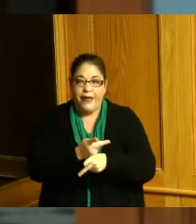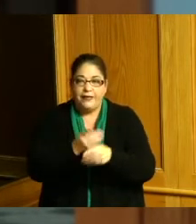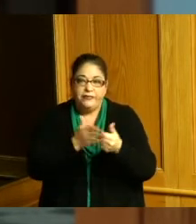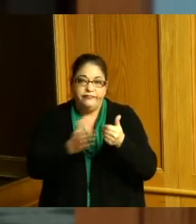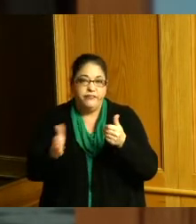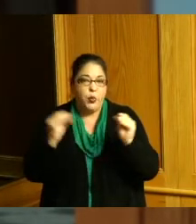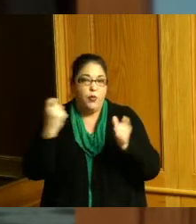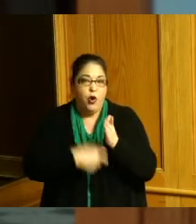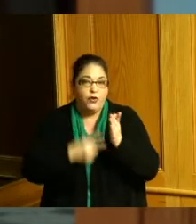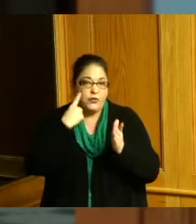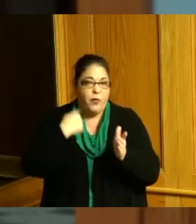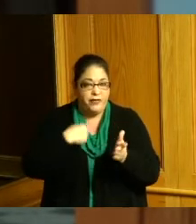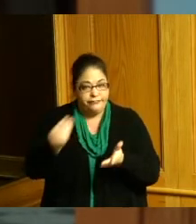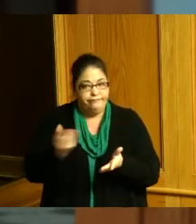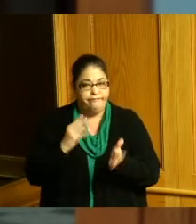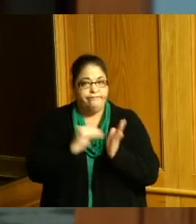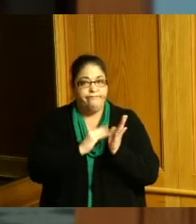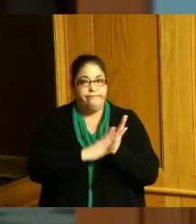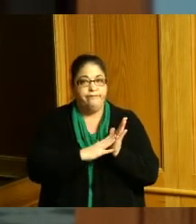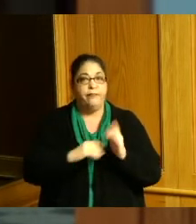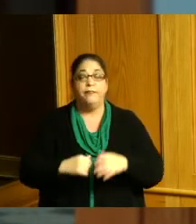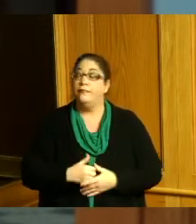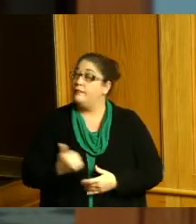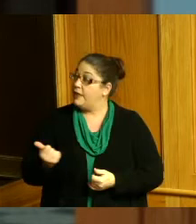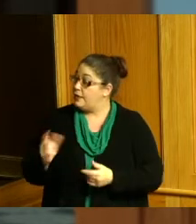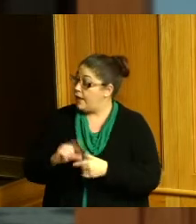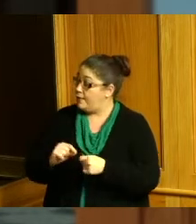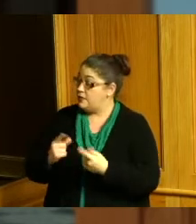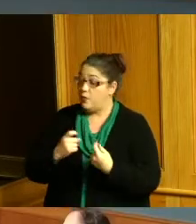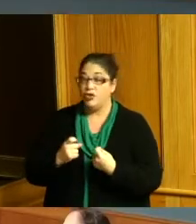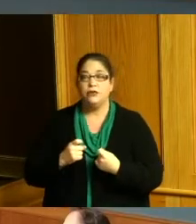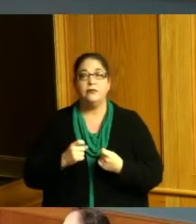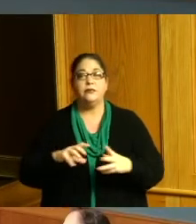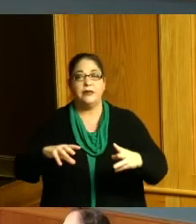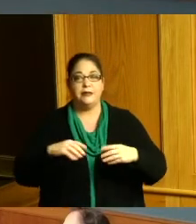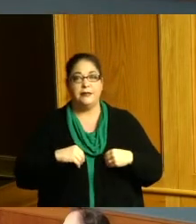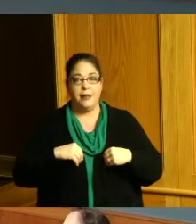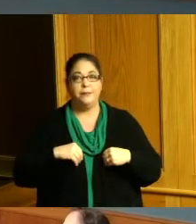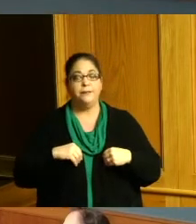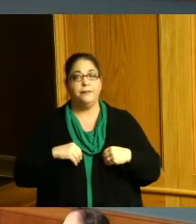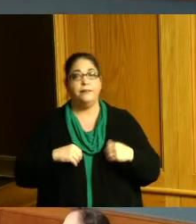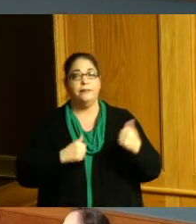thank you so much any comments or questions make a motion to adopt resolution one second Commissioner